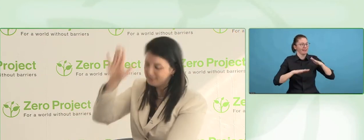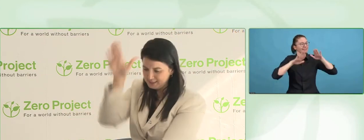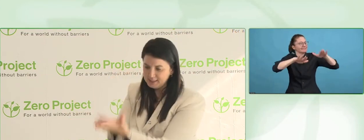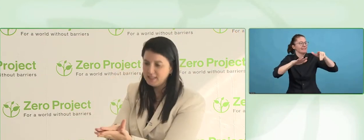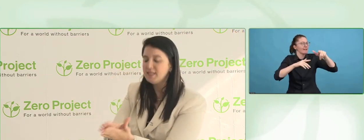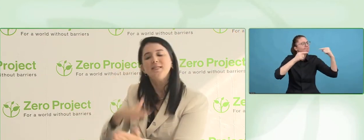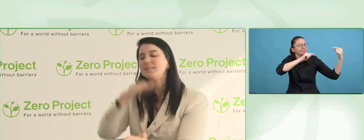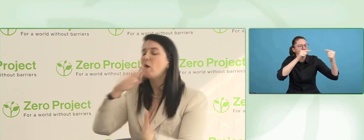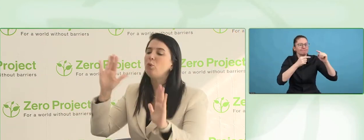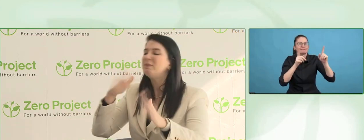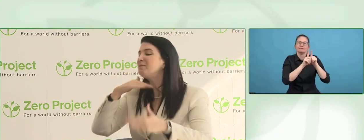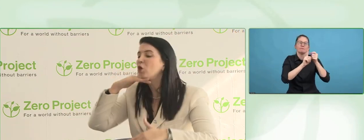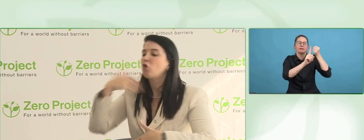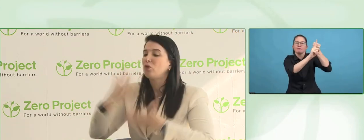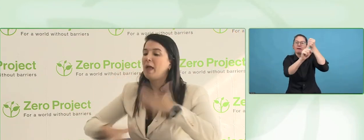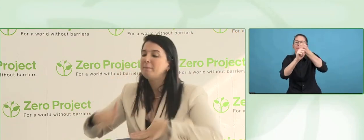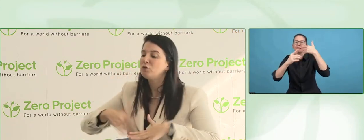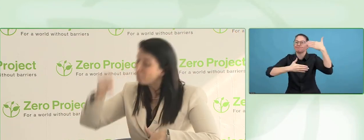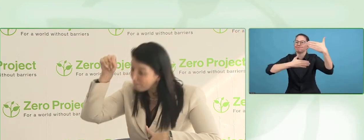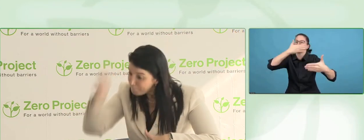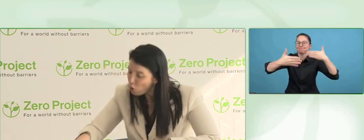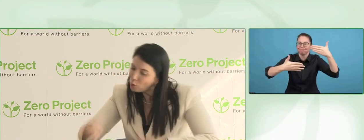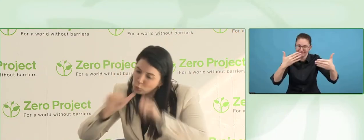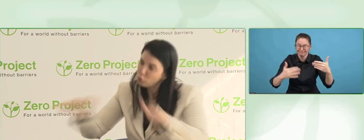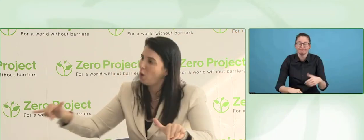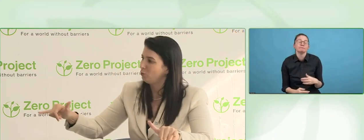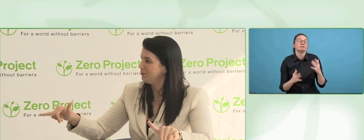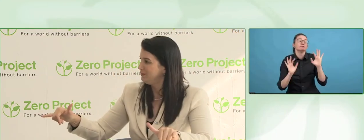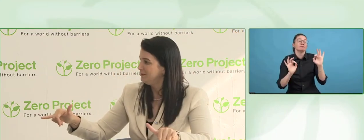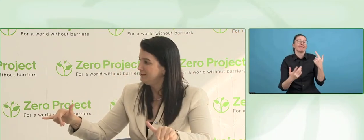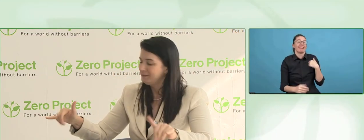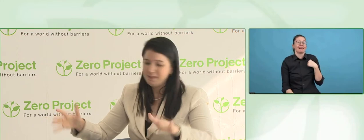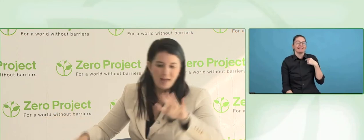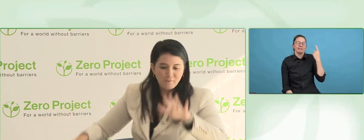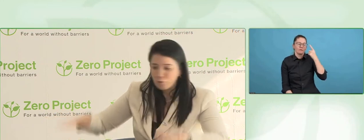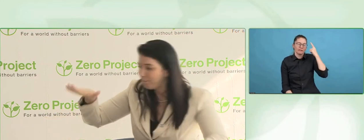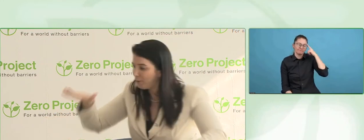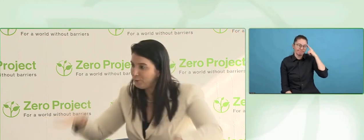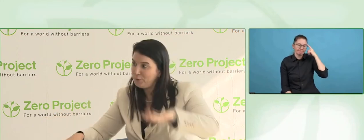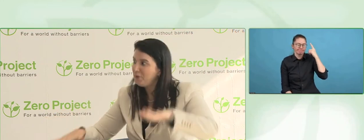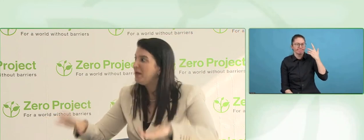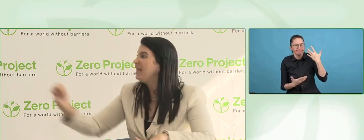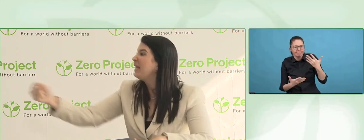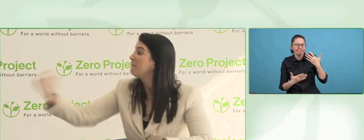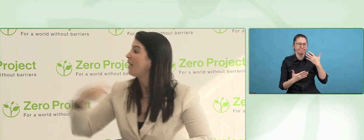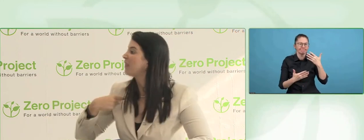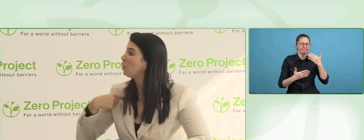sometimes we do say it is enough, we need to this address now, we don't have patience anymore.